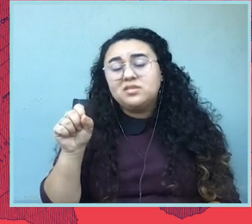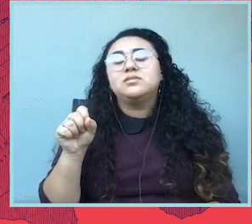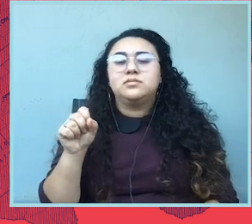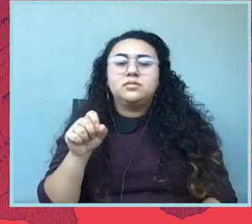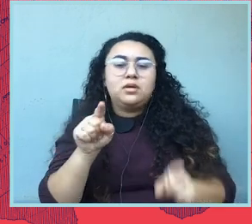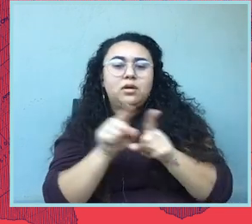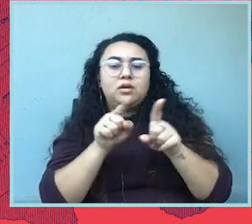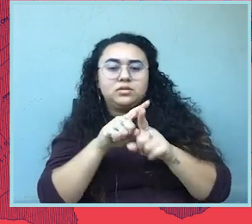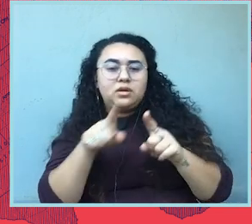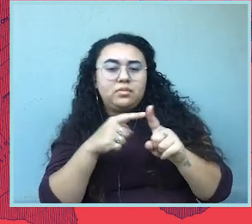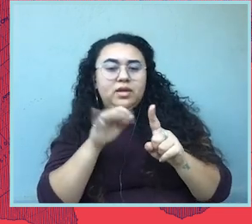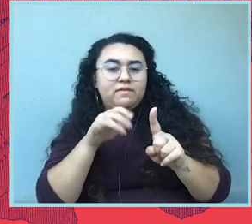also about whether that case can move forward.